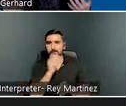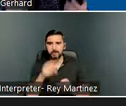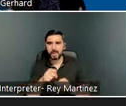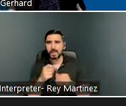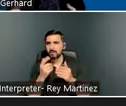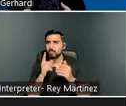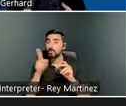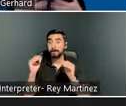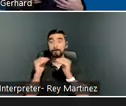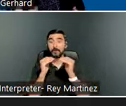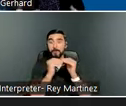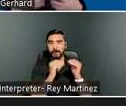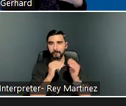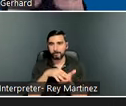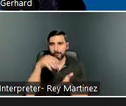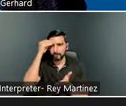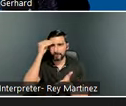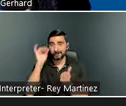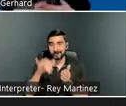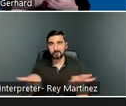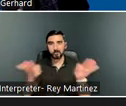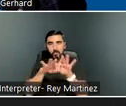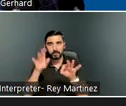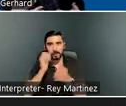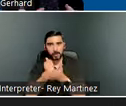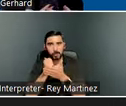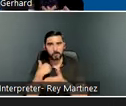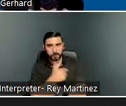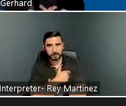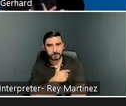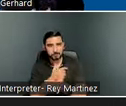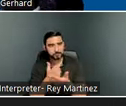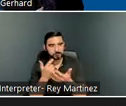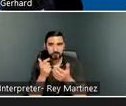is a key element of how we’re going to be able to address some of the challenges we’re confronting